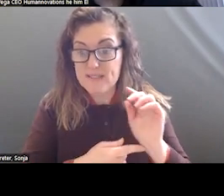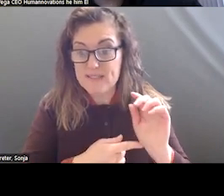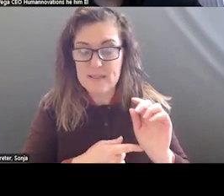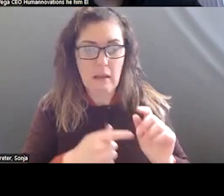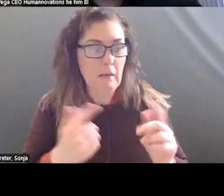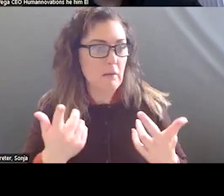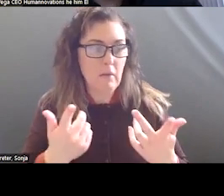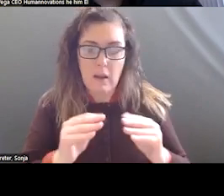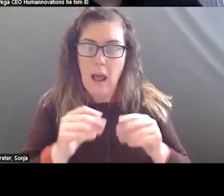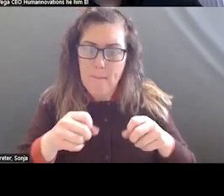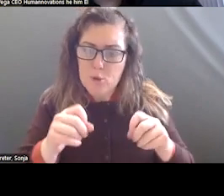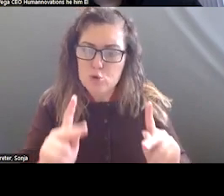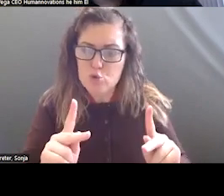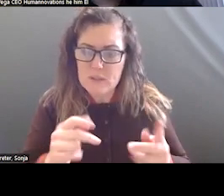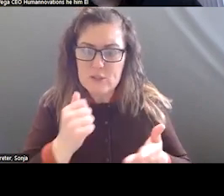OTHERS. THOSE ARE